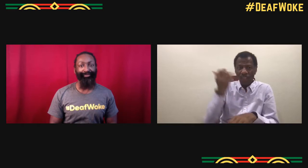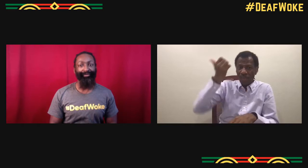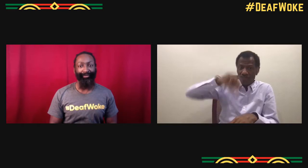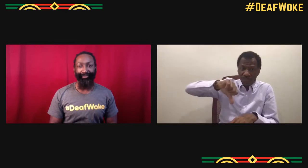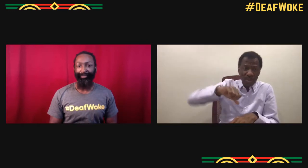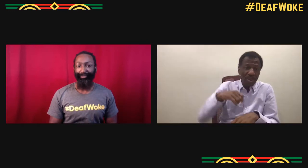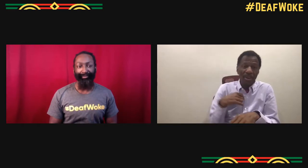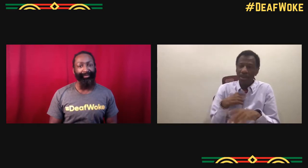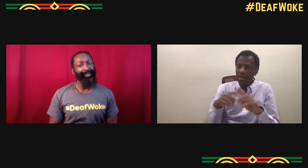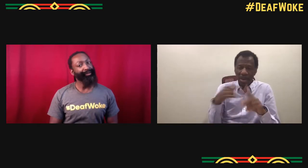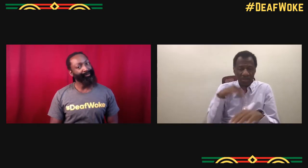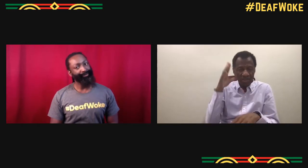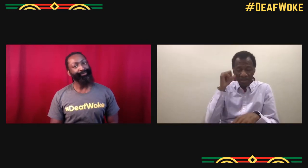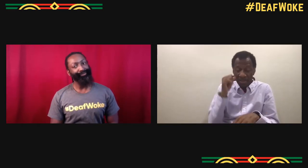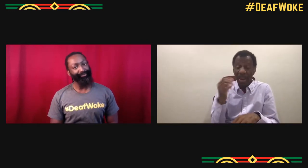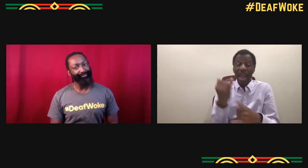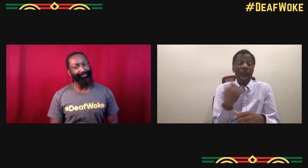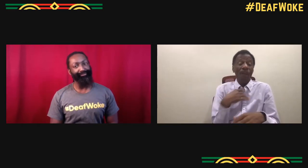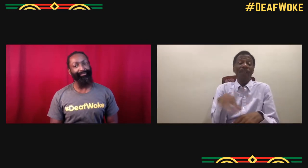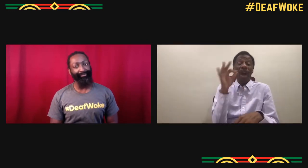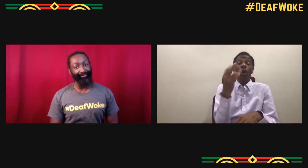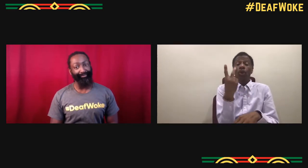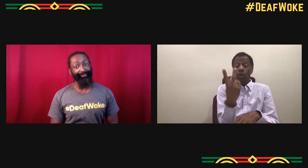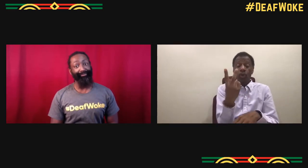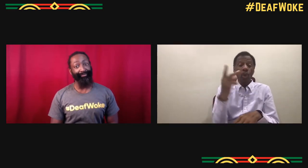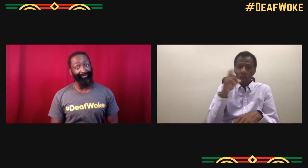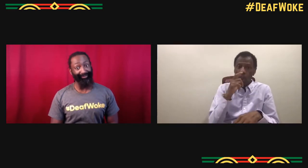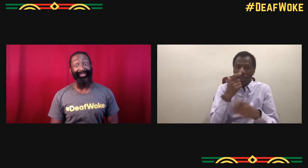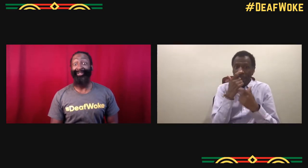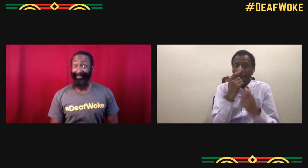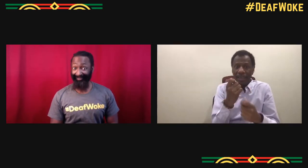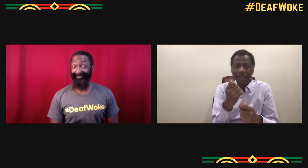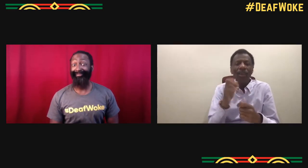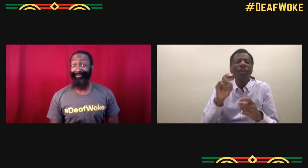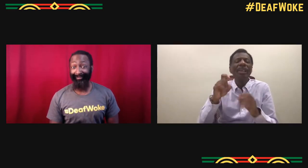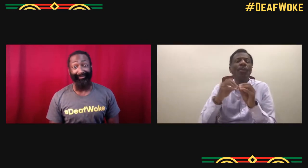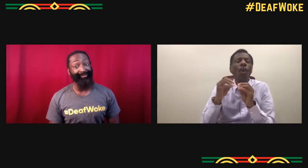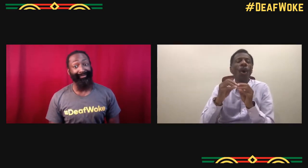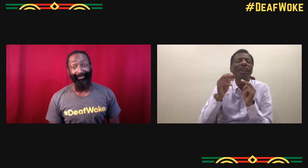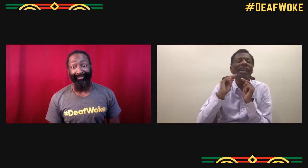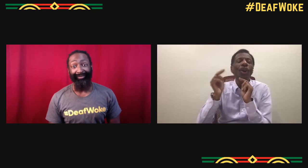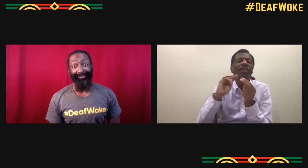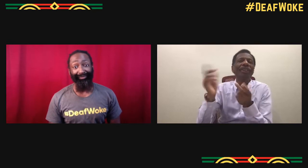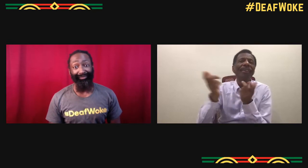and get funding for the movie. So it can take a long time.